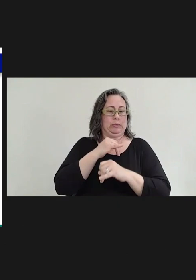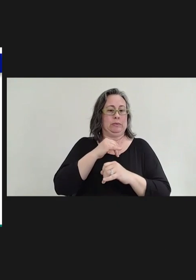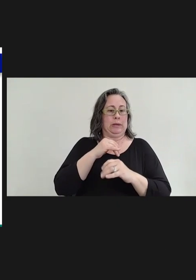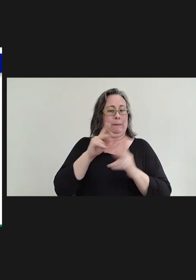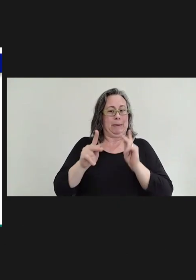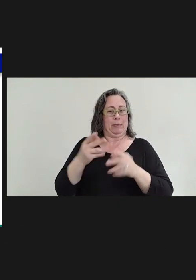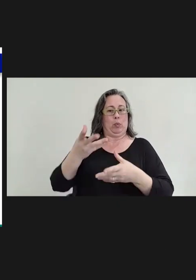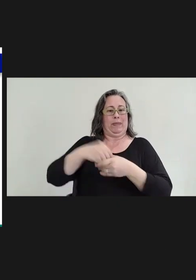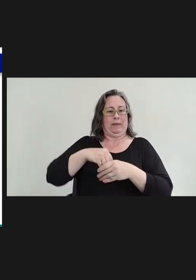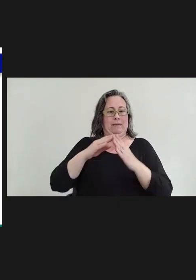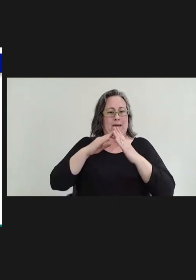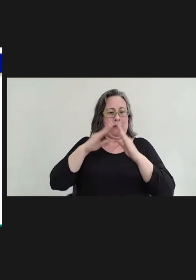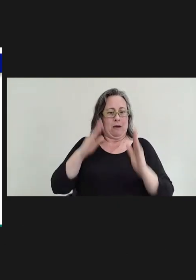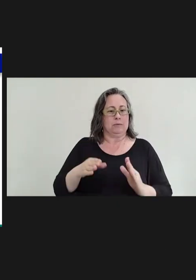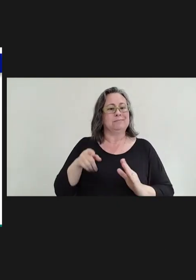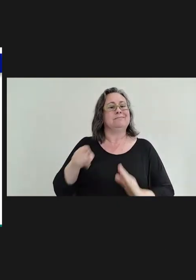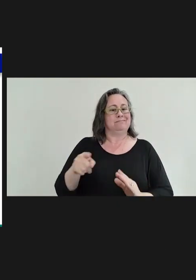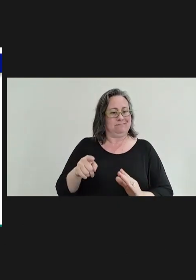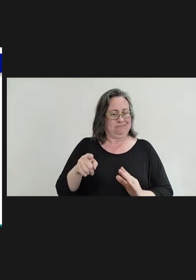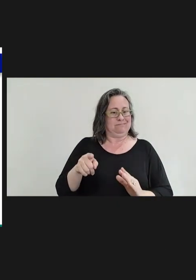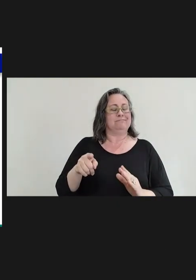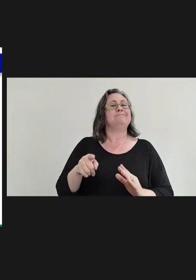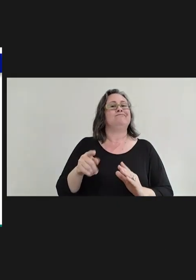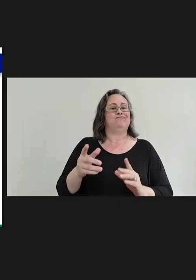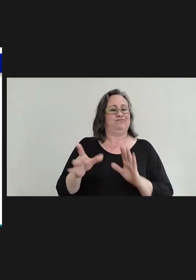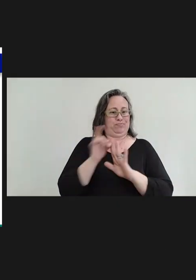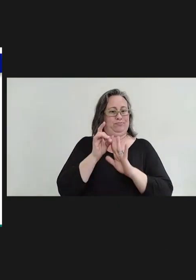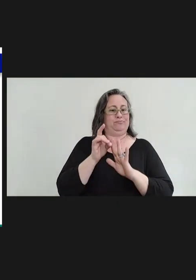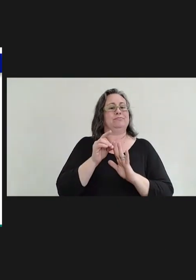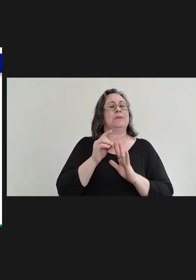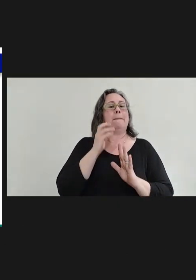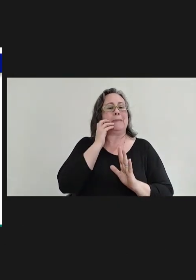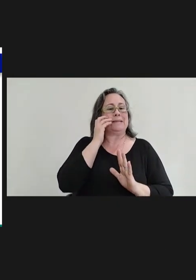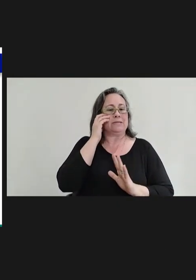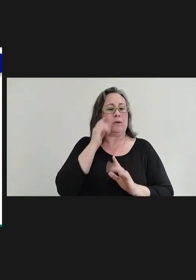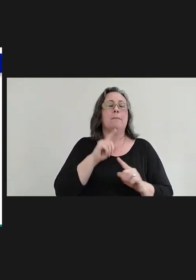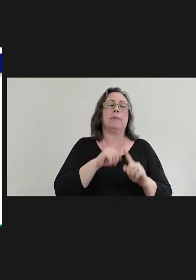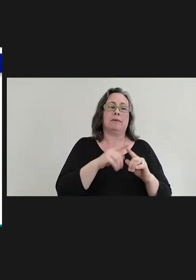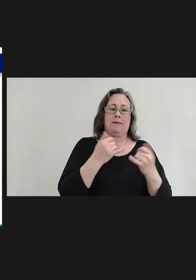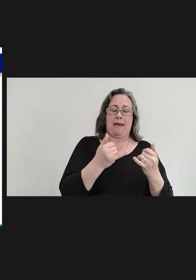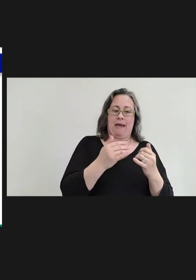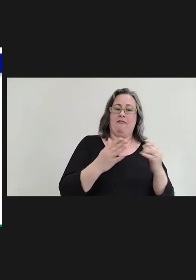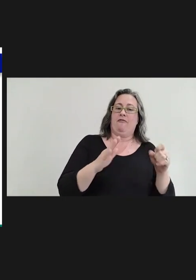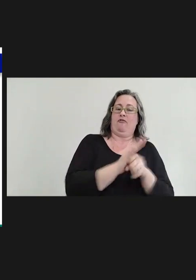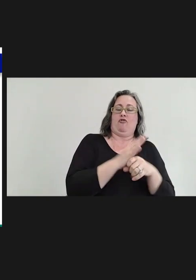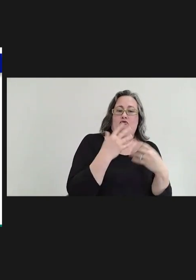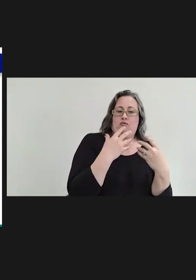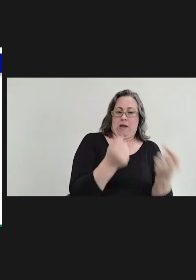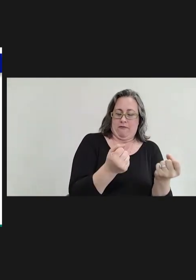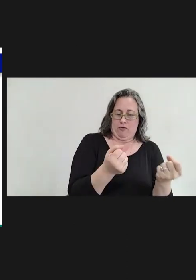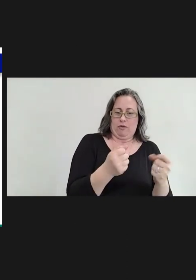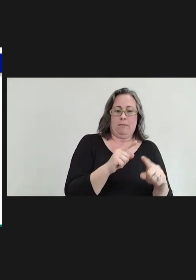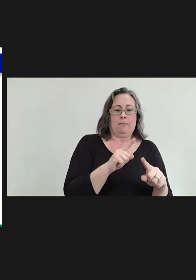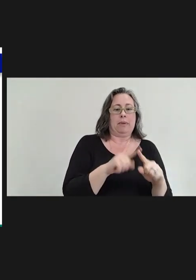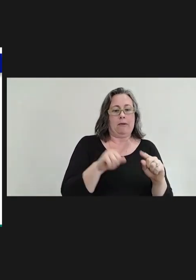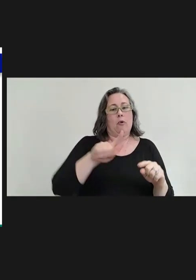required hospitalization. So, we ultimately just had the one hospitalized person. Okay. Last slide.